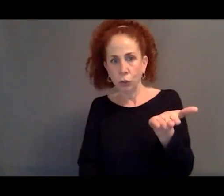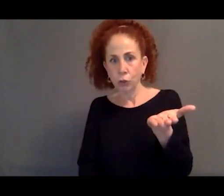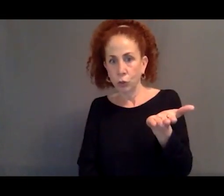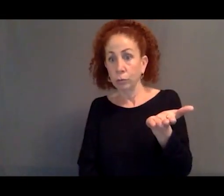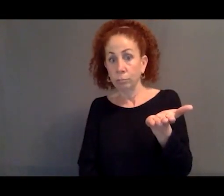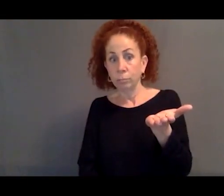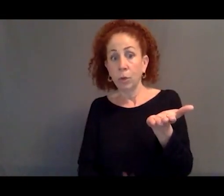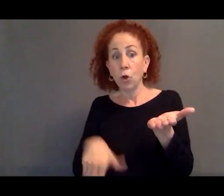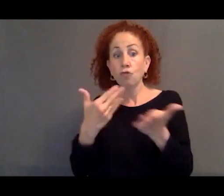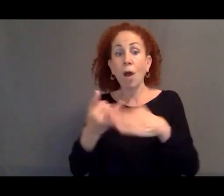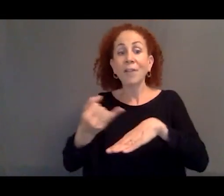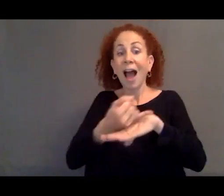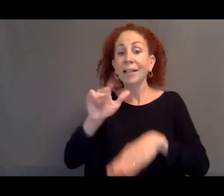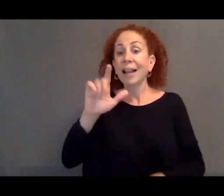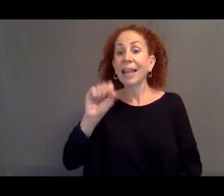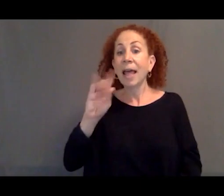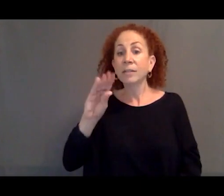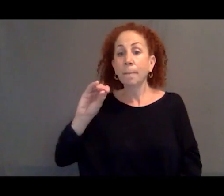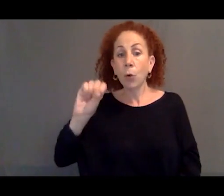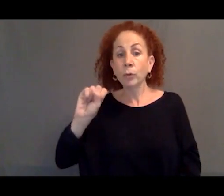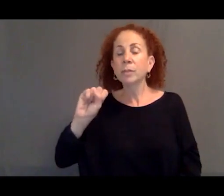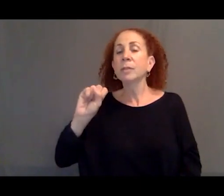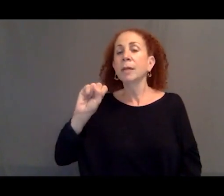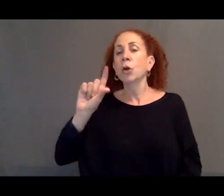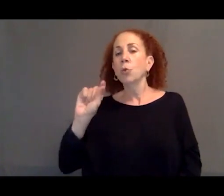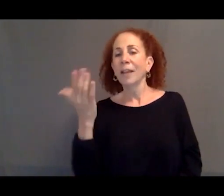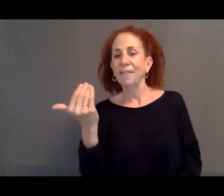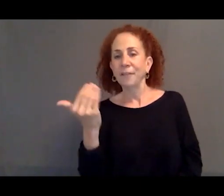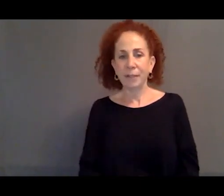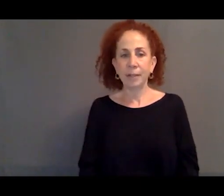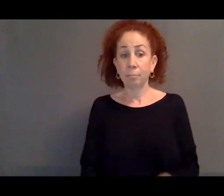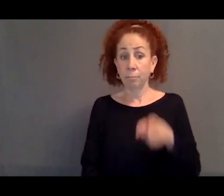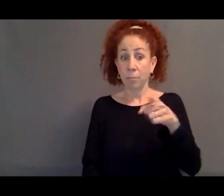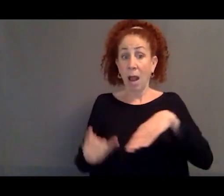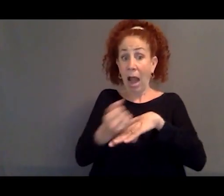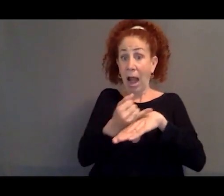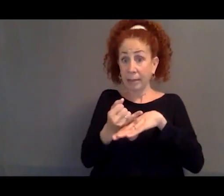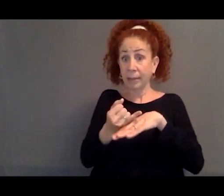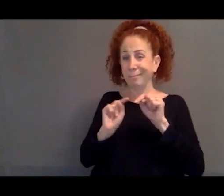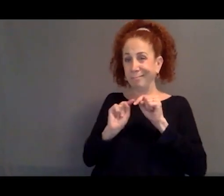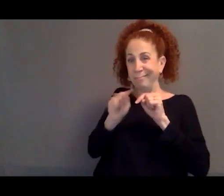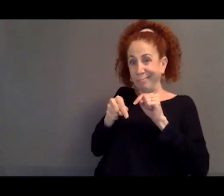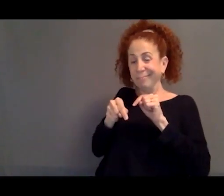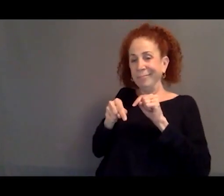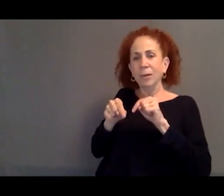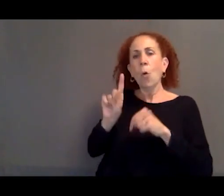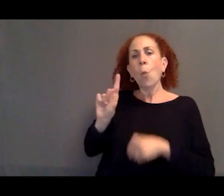to the island of Lesbos in 2015. Lesbos is an island just a mile and a half